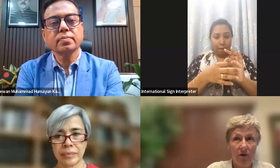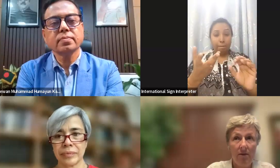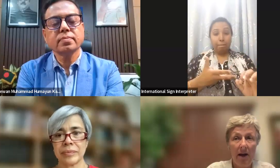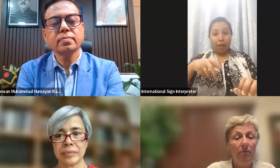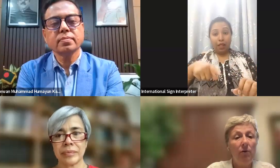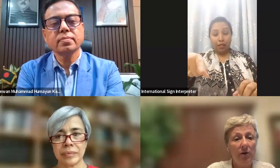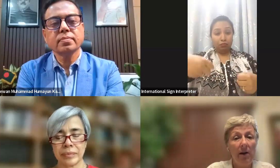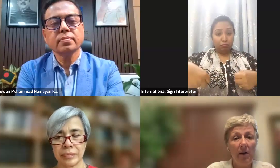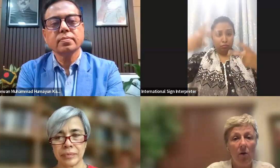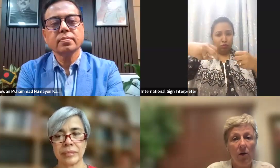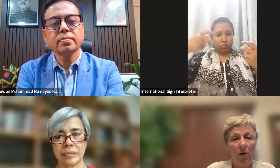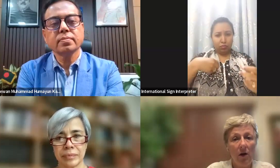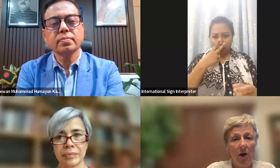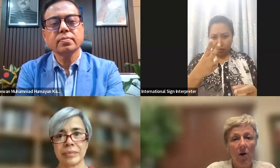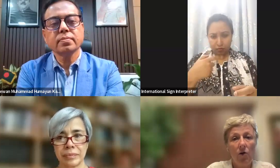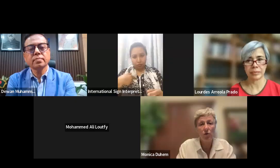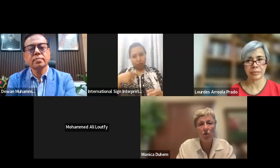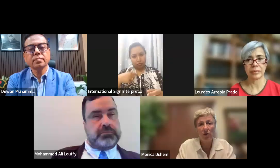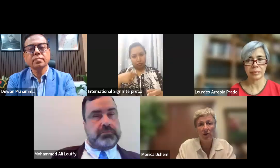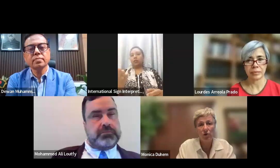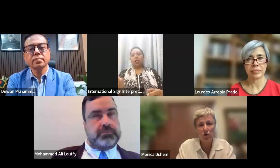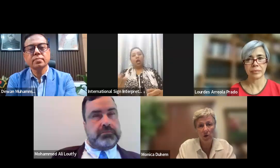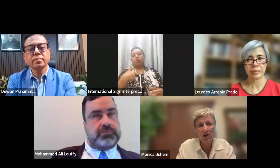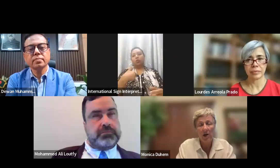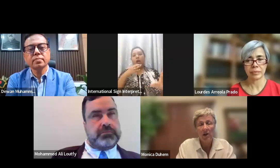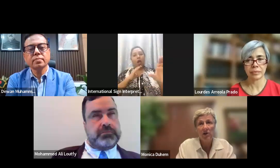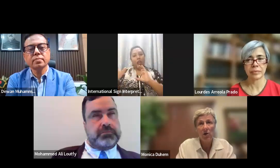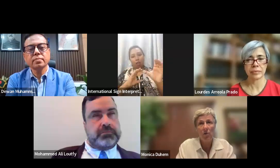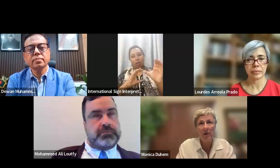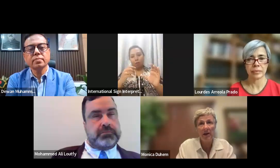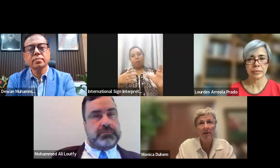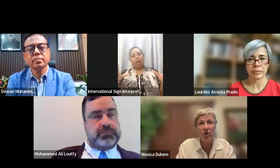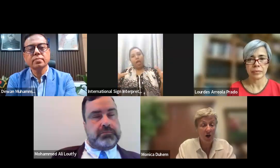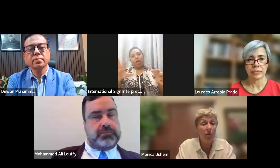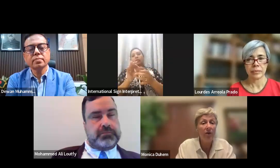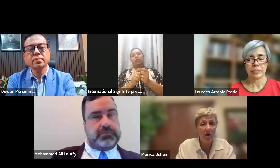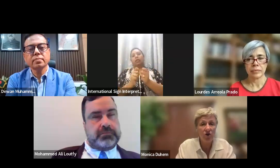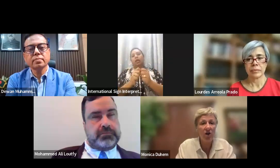was really mind-blown by all the good work that you're doing so please share with us